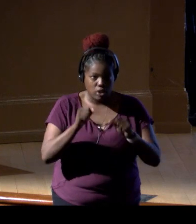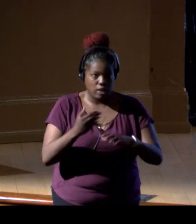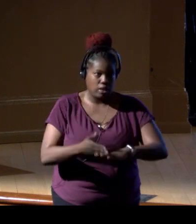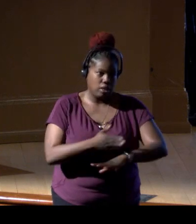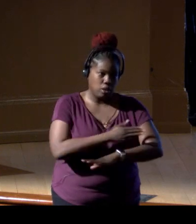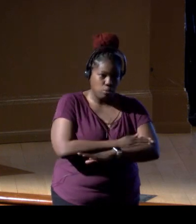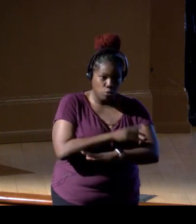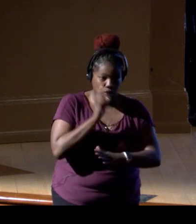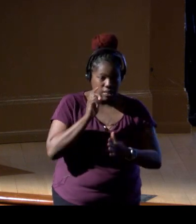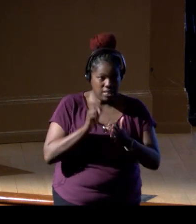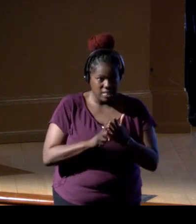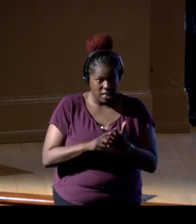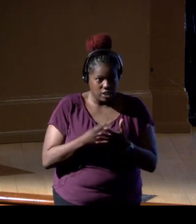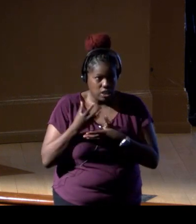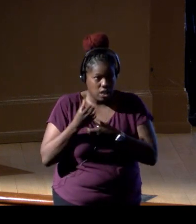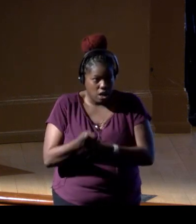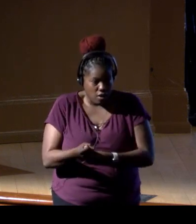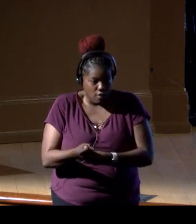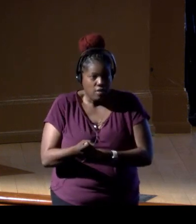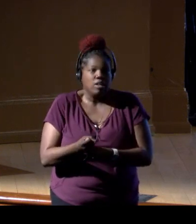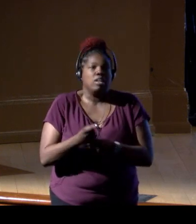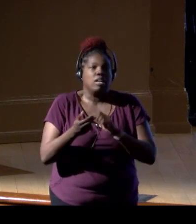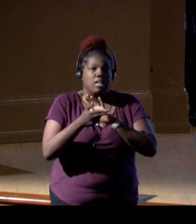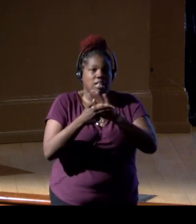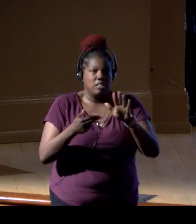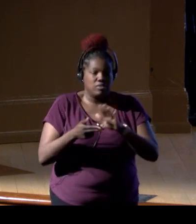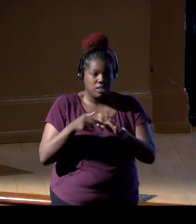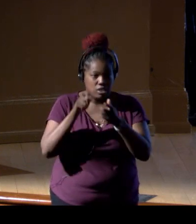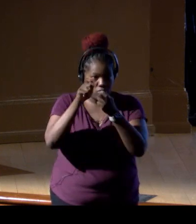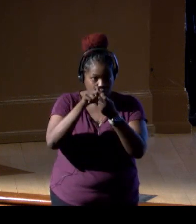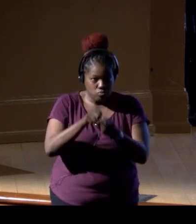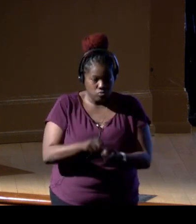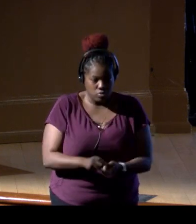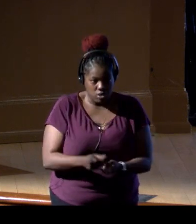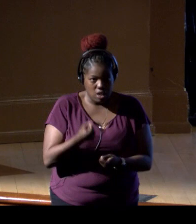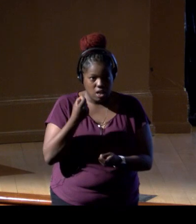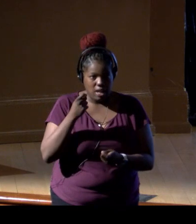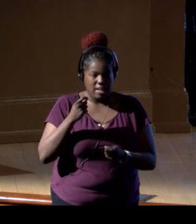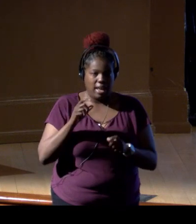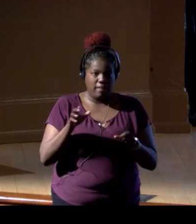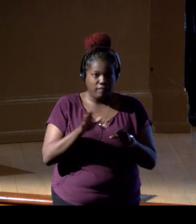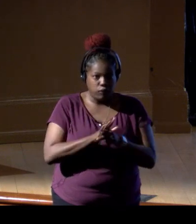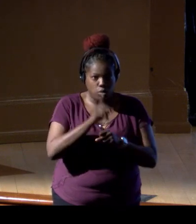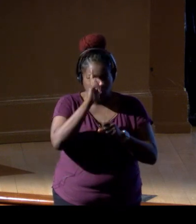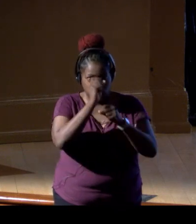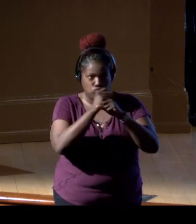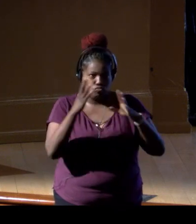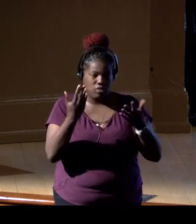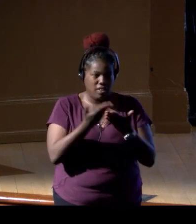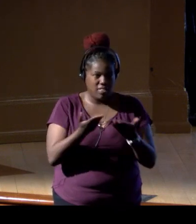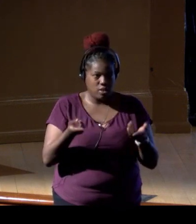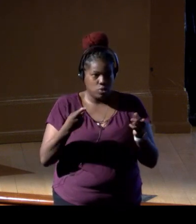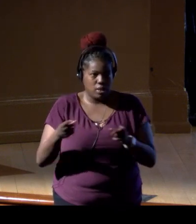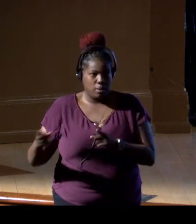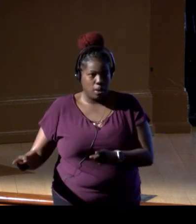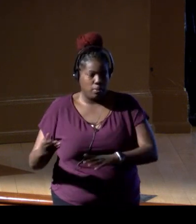classification refinement, and really a more complete picture of what's going on, and enhance monitoring strategies.